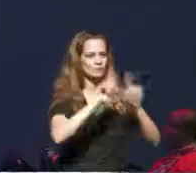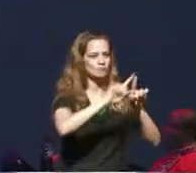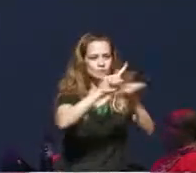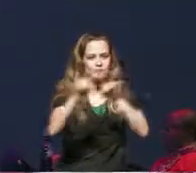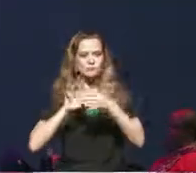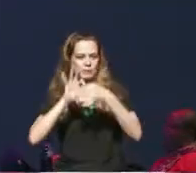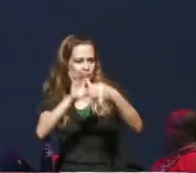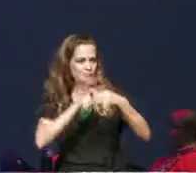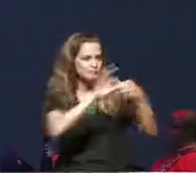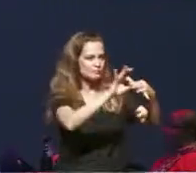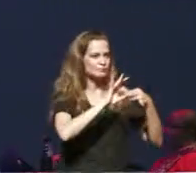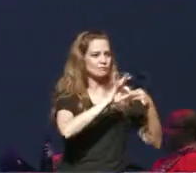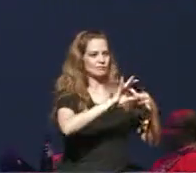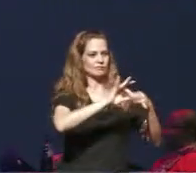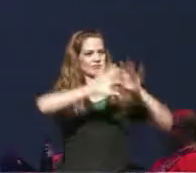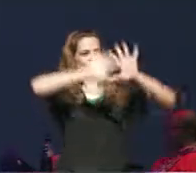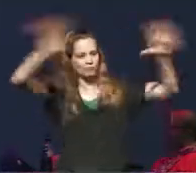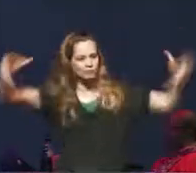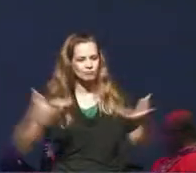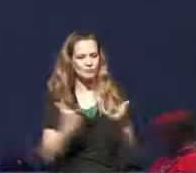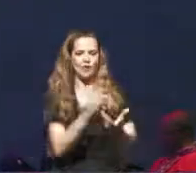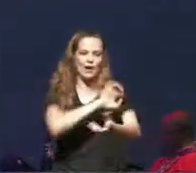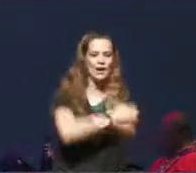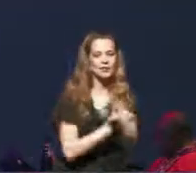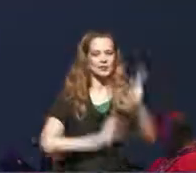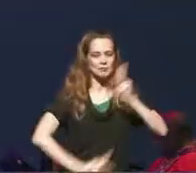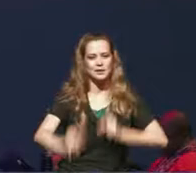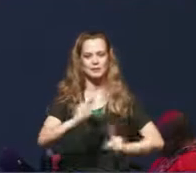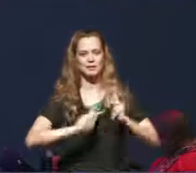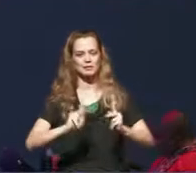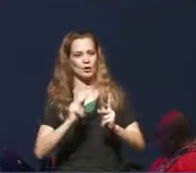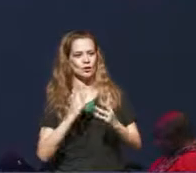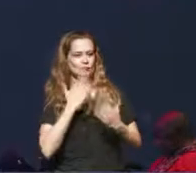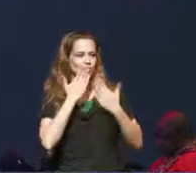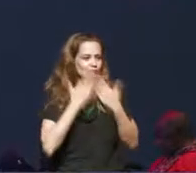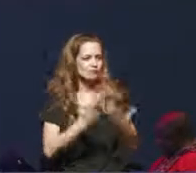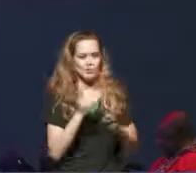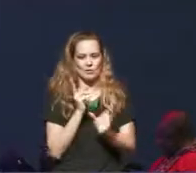web of energy and people. So we are so grateful to be here and participate and